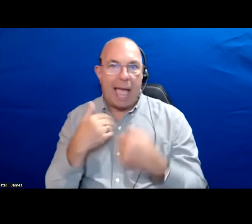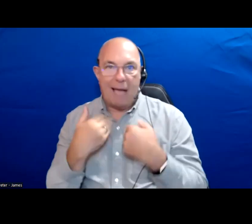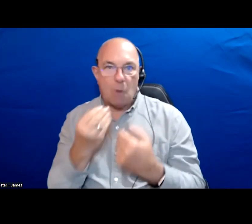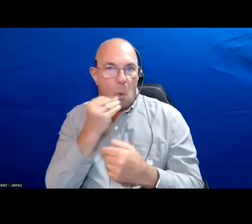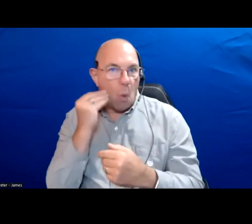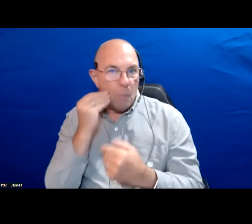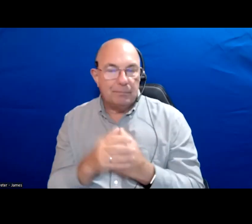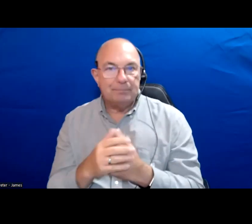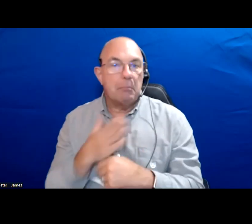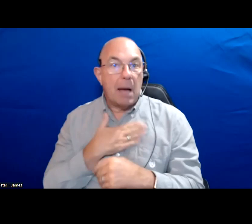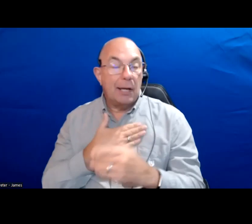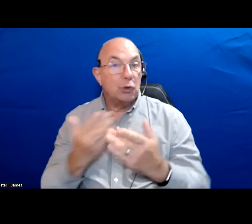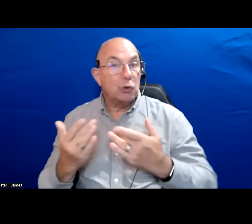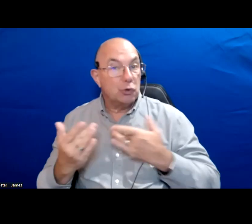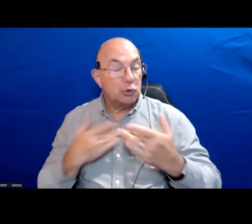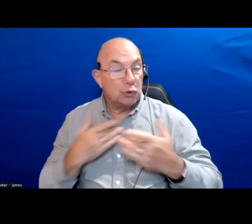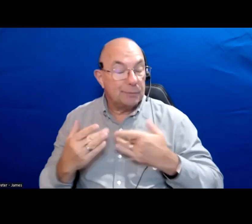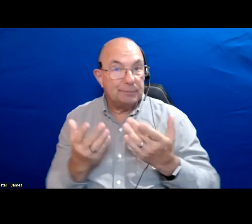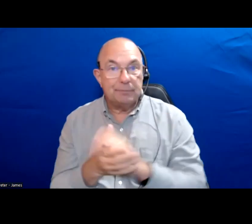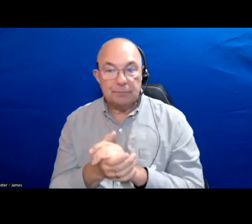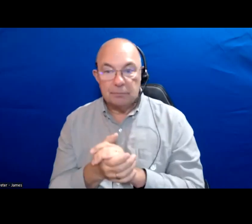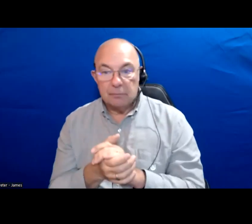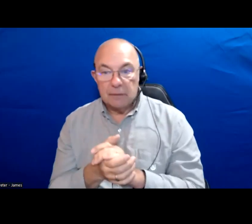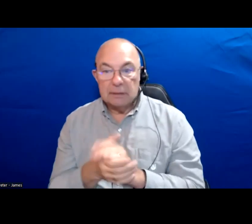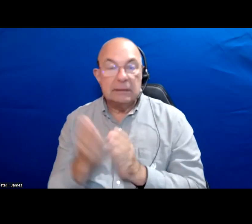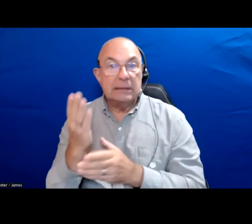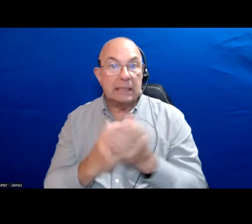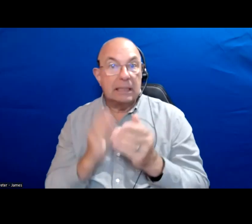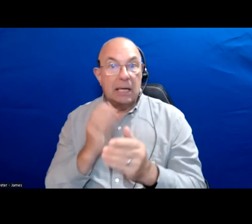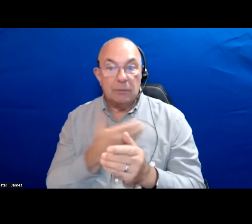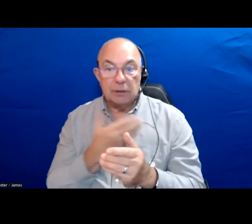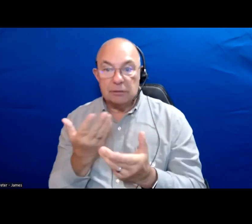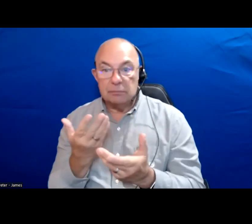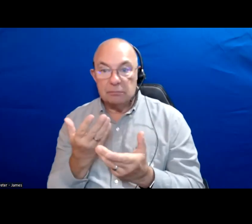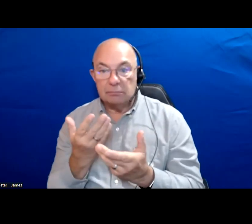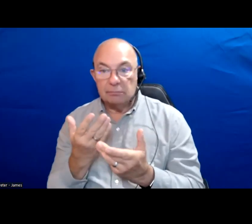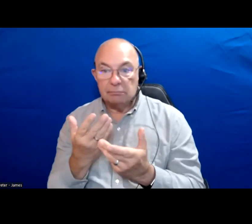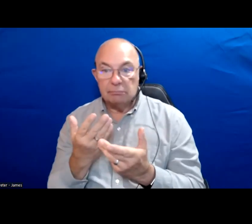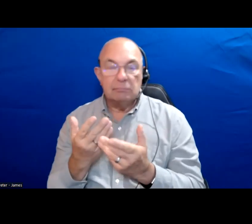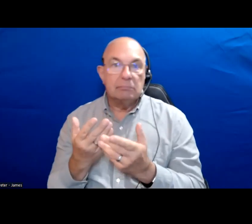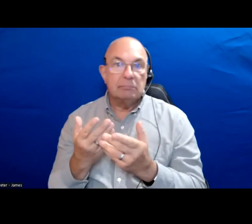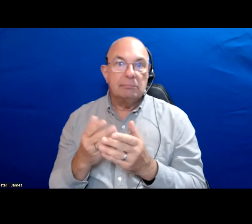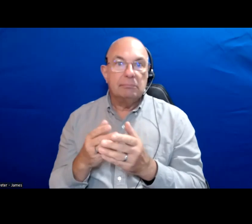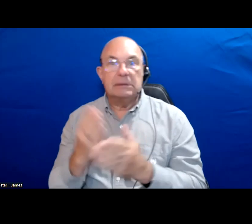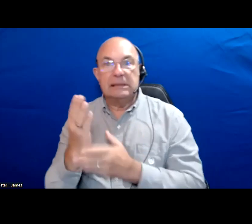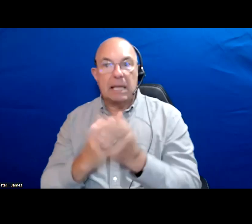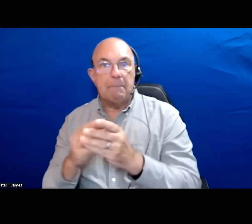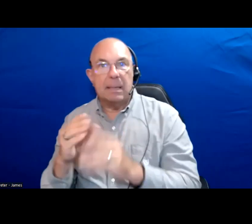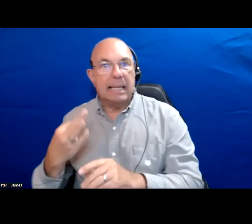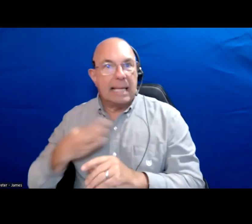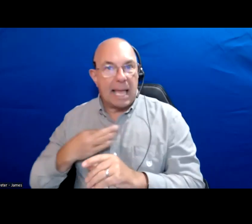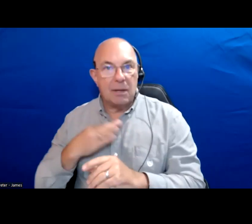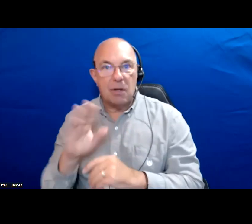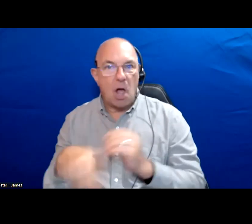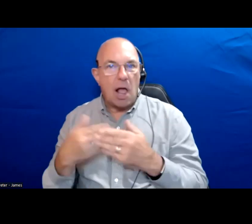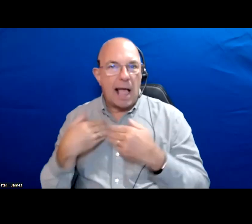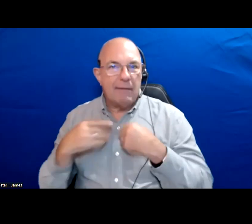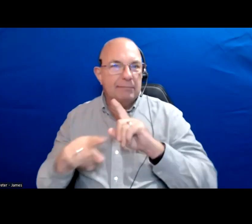My concern is that even some of our progressive or centrist candidates all have various understandings